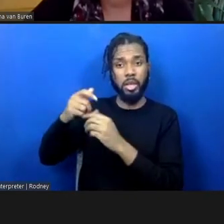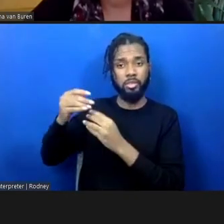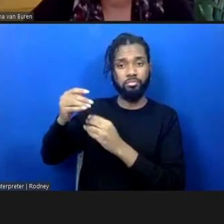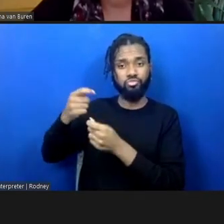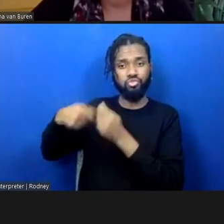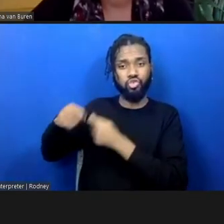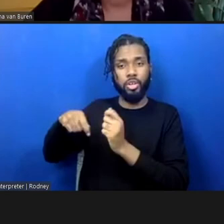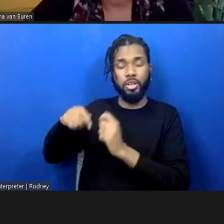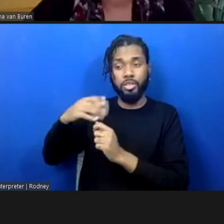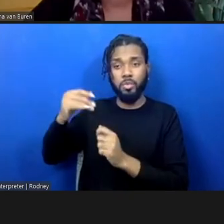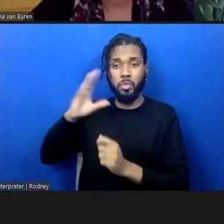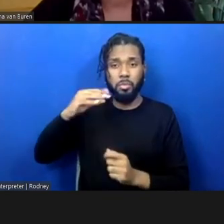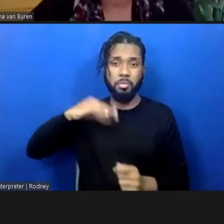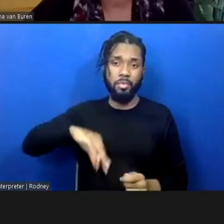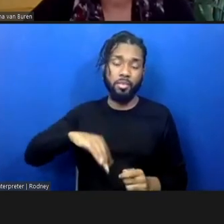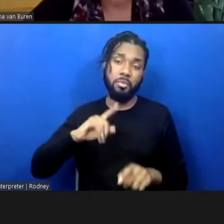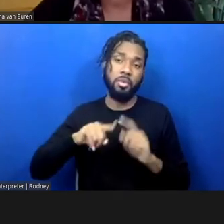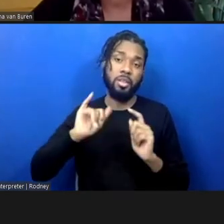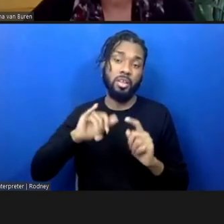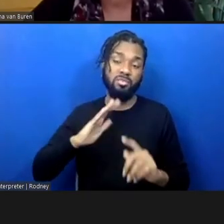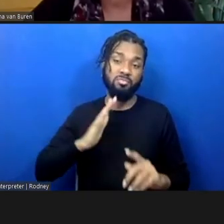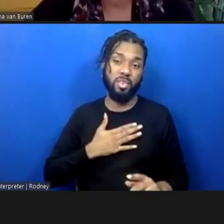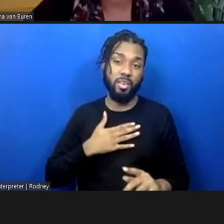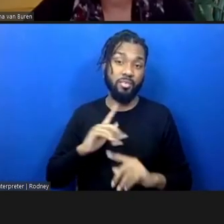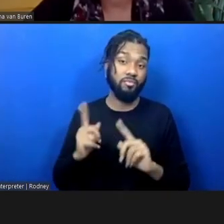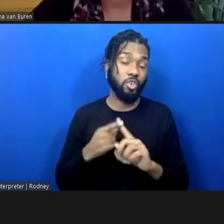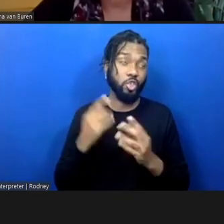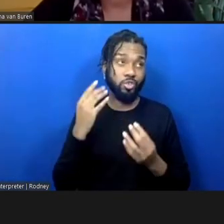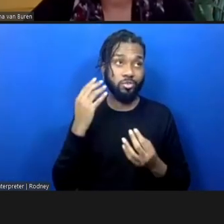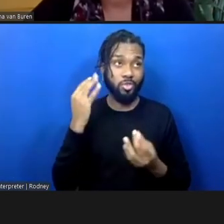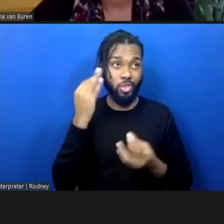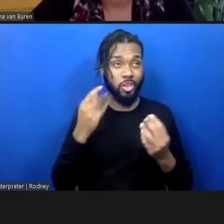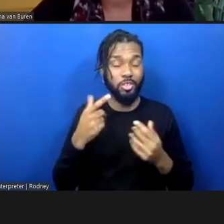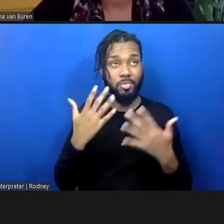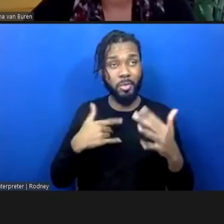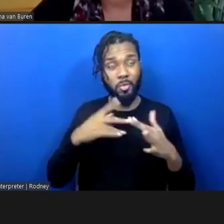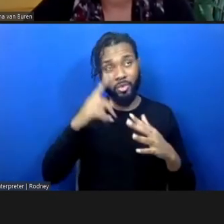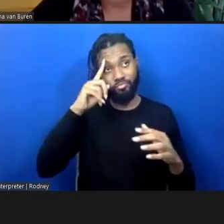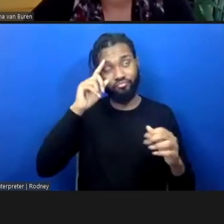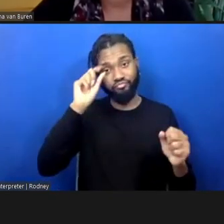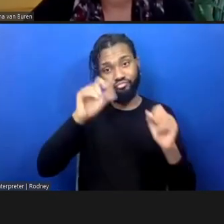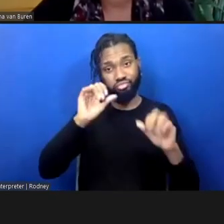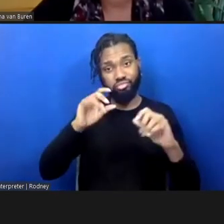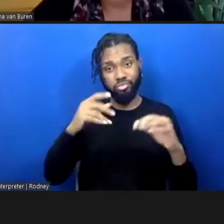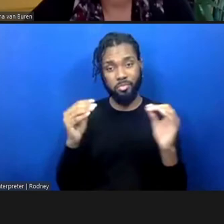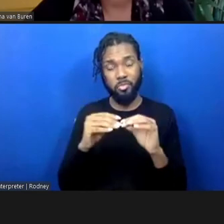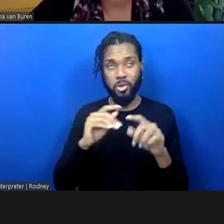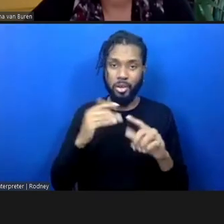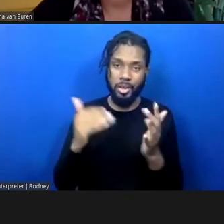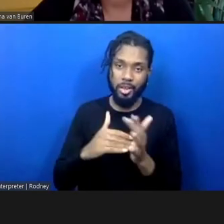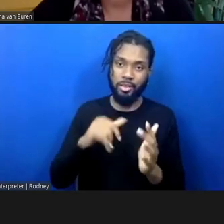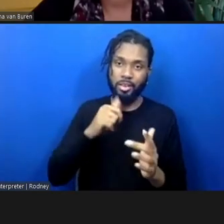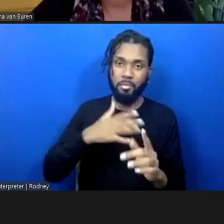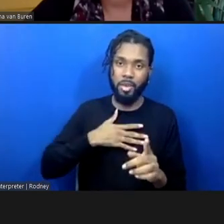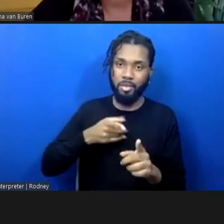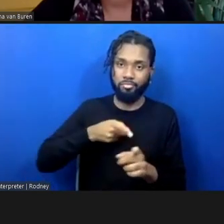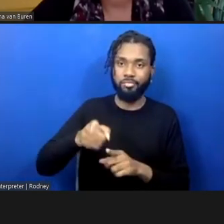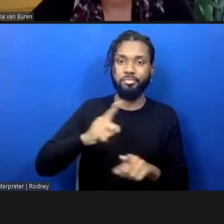So, those are just some initial thoughts there're probably a million more things. Again, it's not my area of expertise, but some of the things that come to mind.